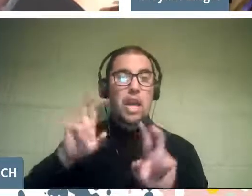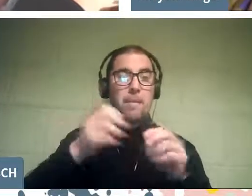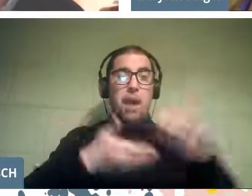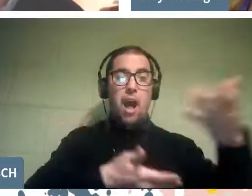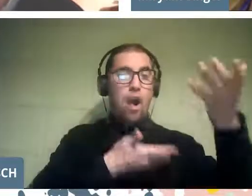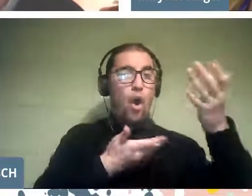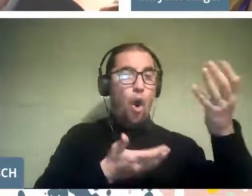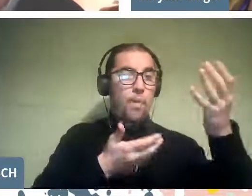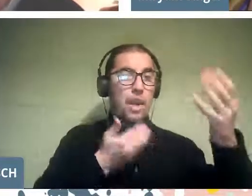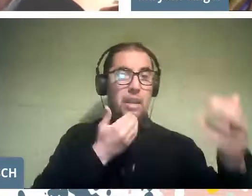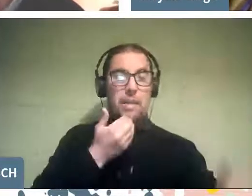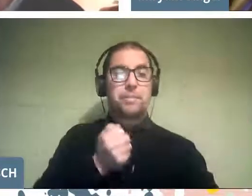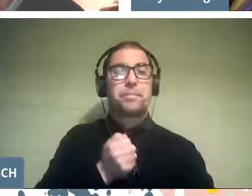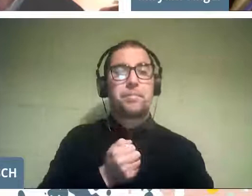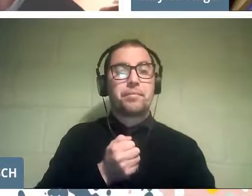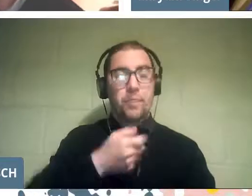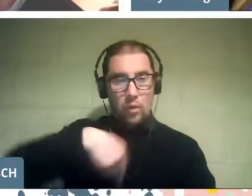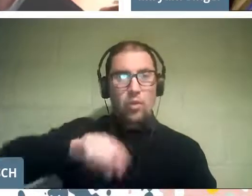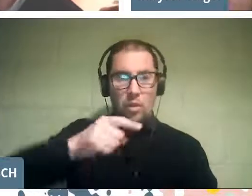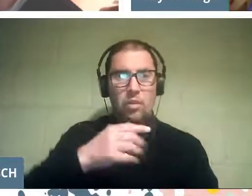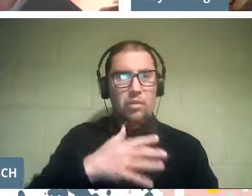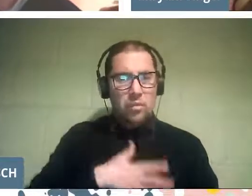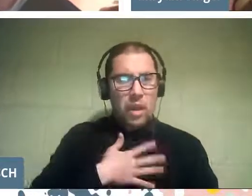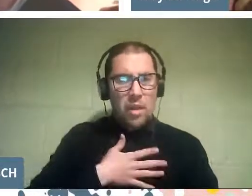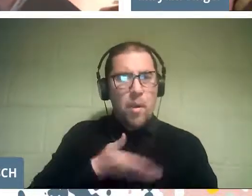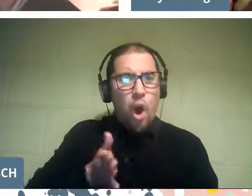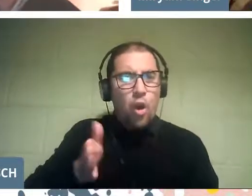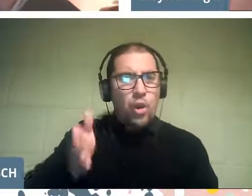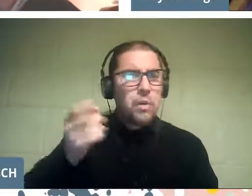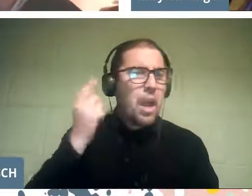and we have been eager to continue listening.